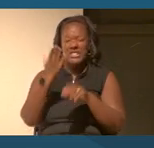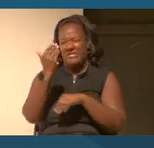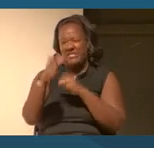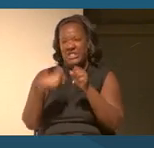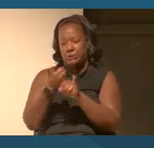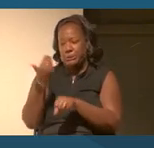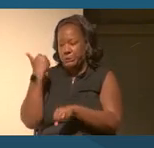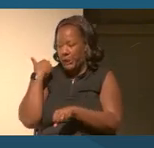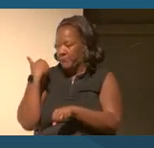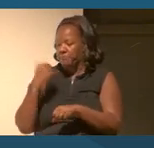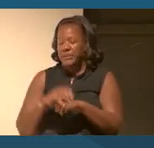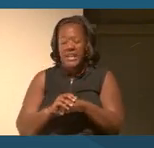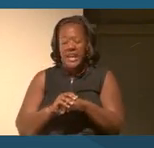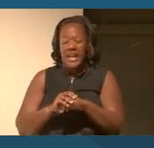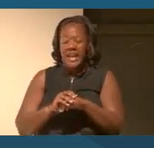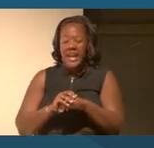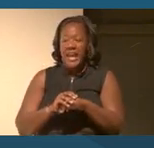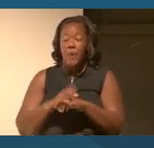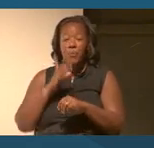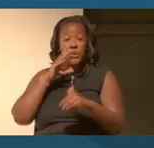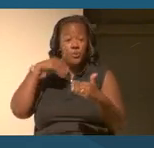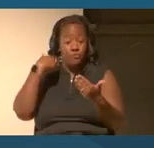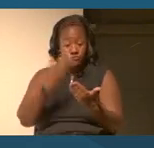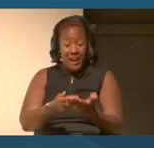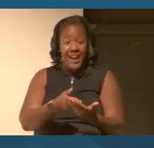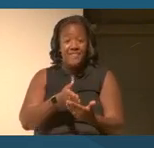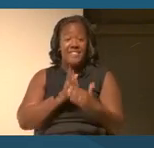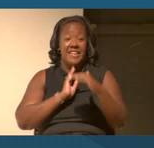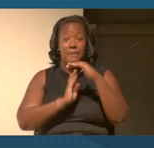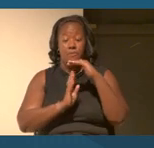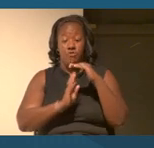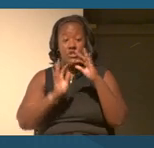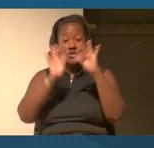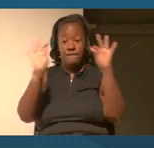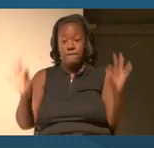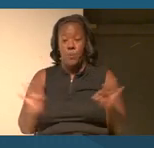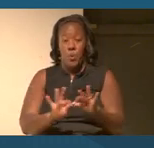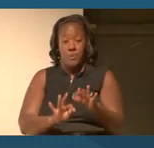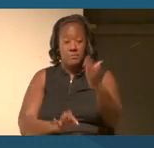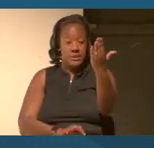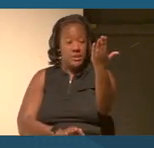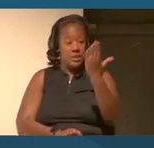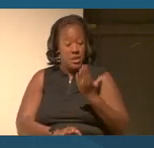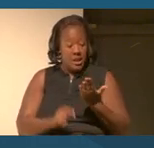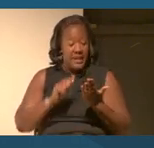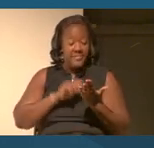and where the immigration, when you come in, the immigration forms are identify you by color.